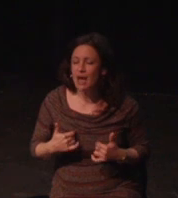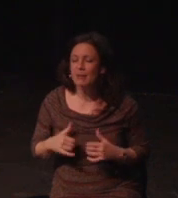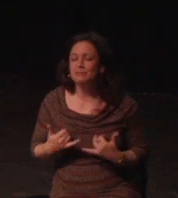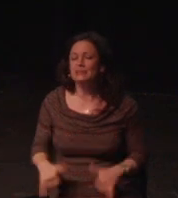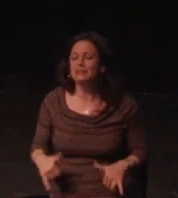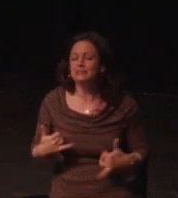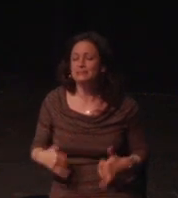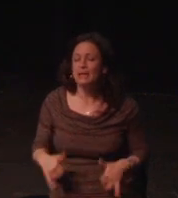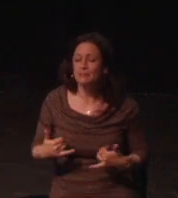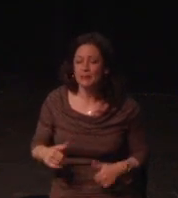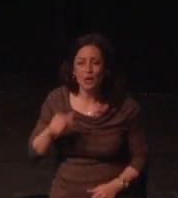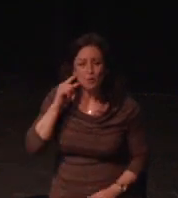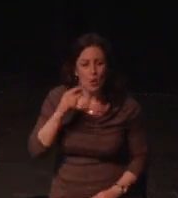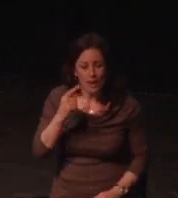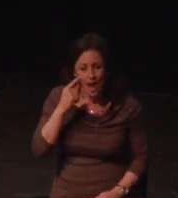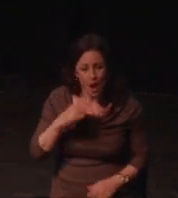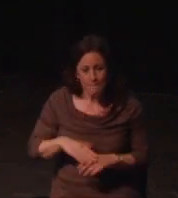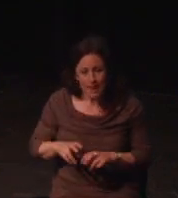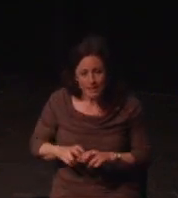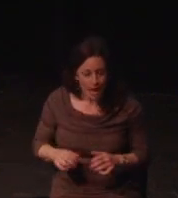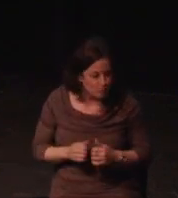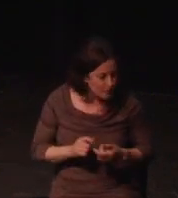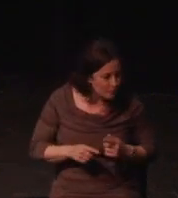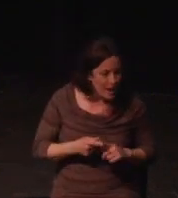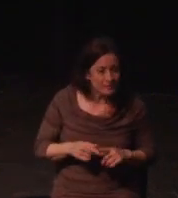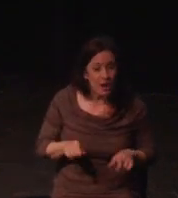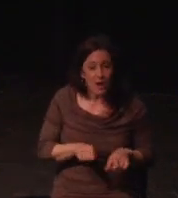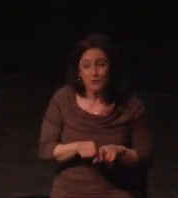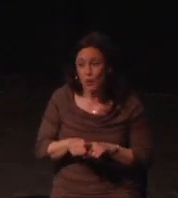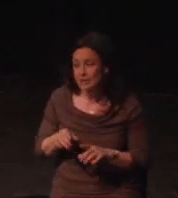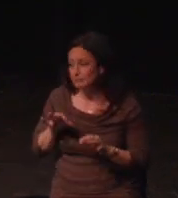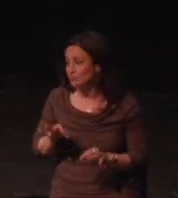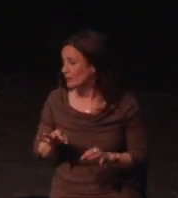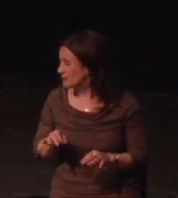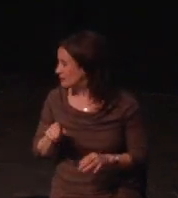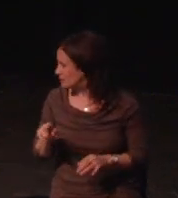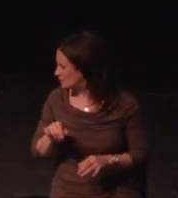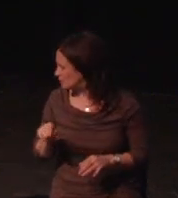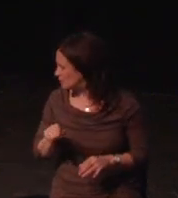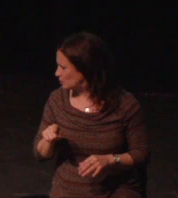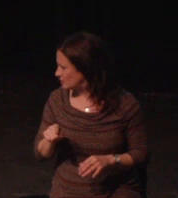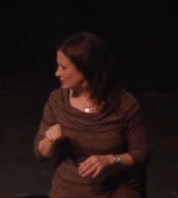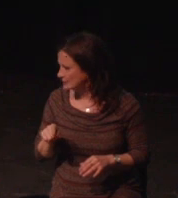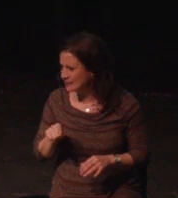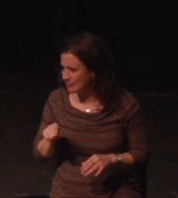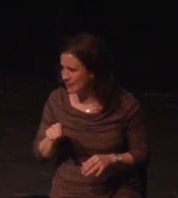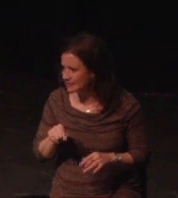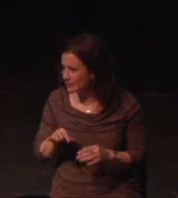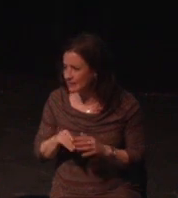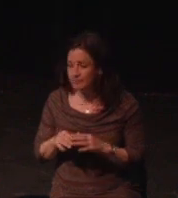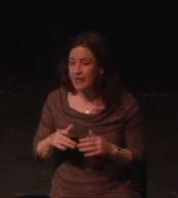I made access as effortless as it was for everyone else. I think I can definitely say this is true for other disabled gamers too.